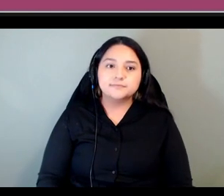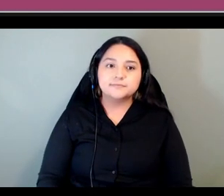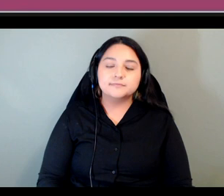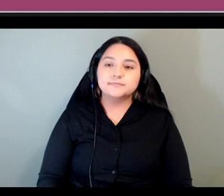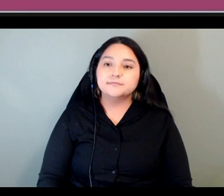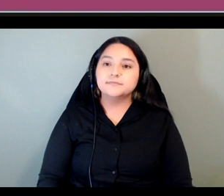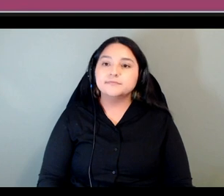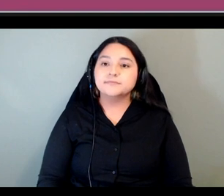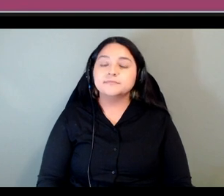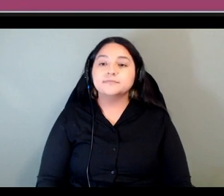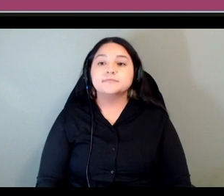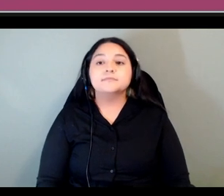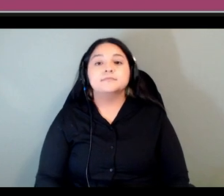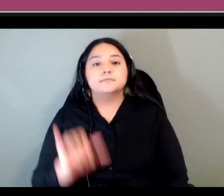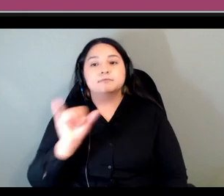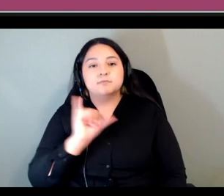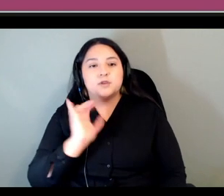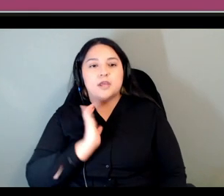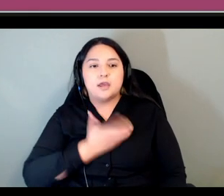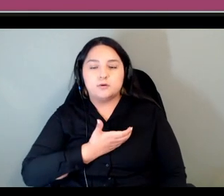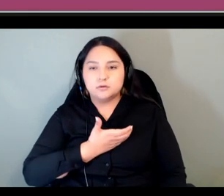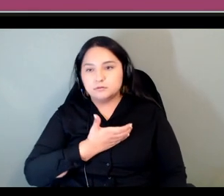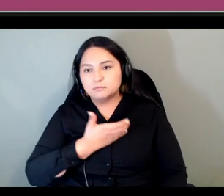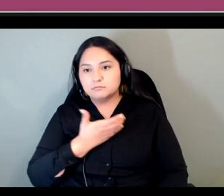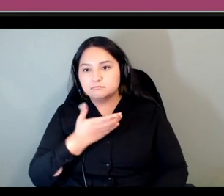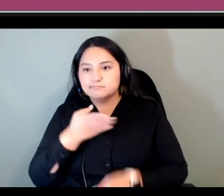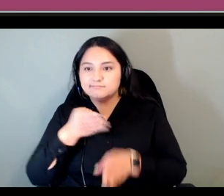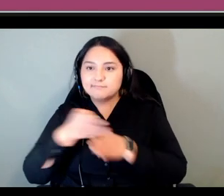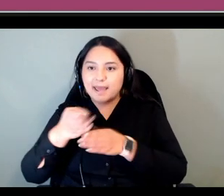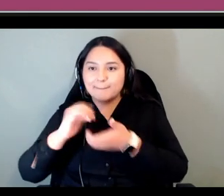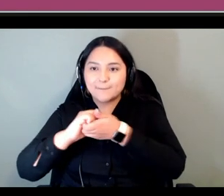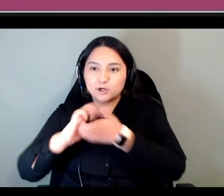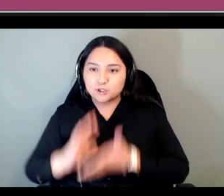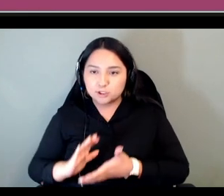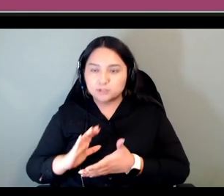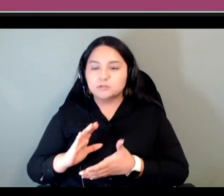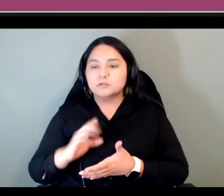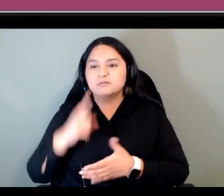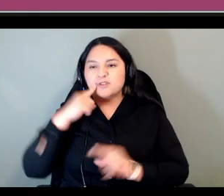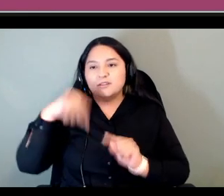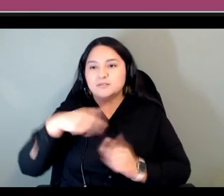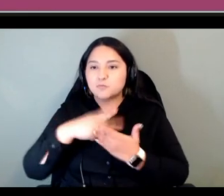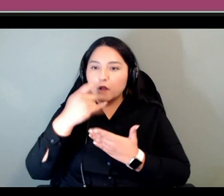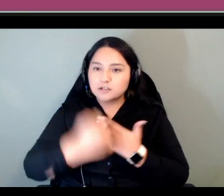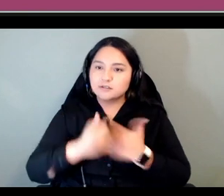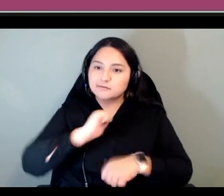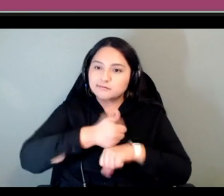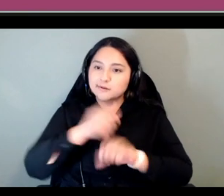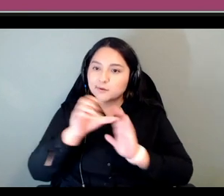and um our main partners for this project for creating these courses um were obviously